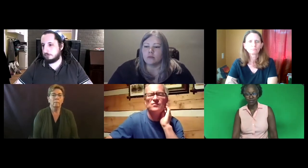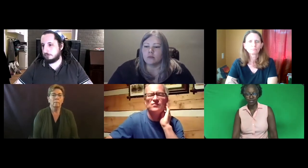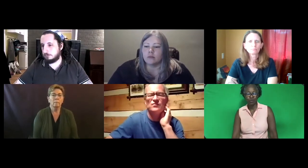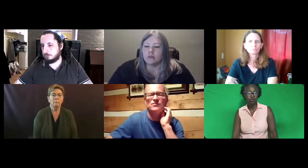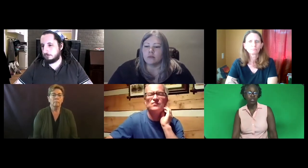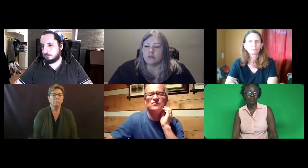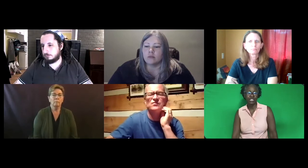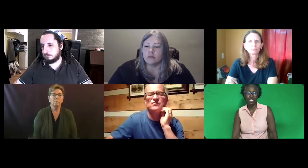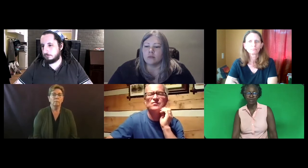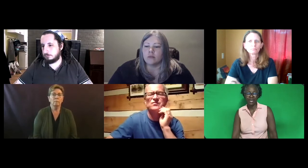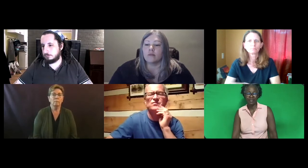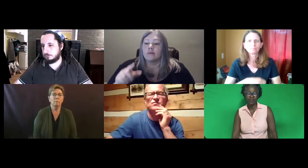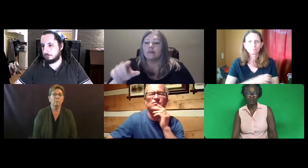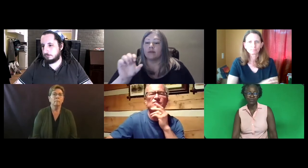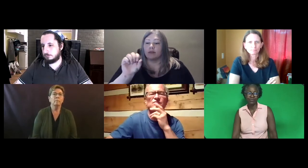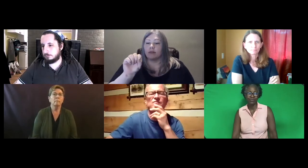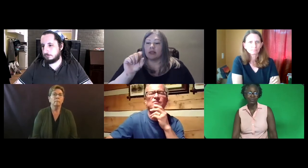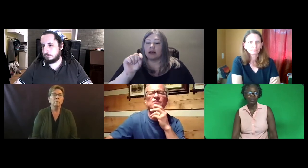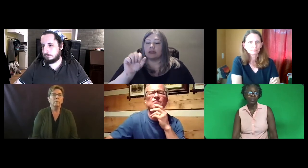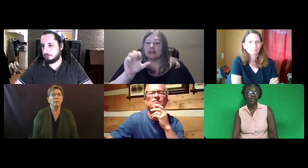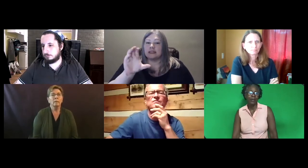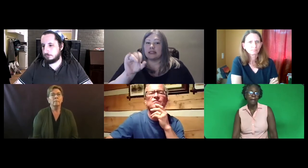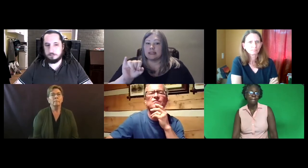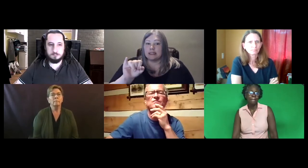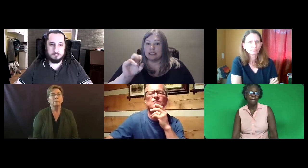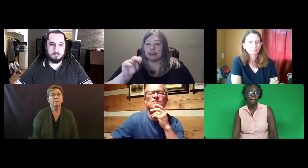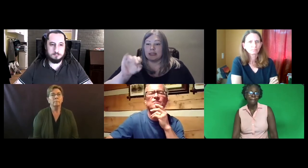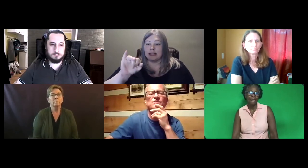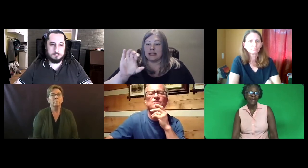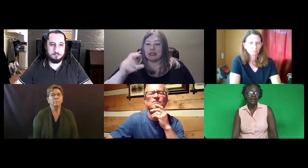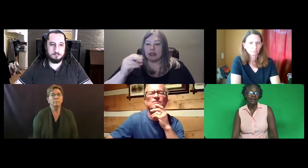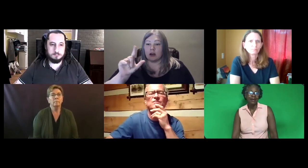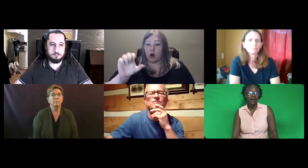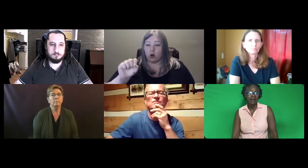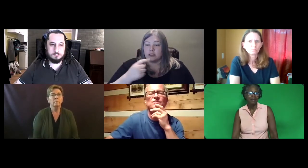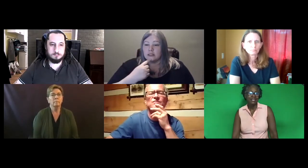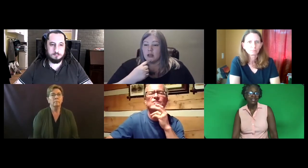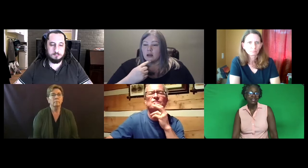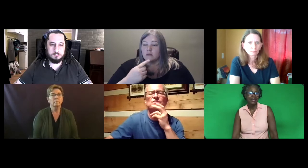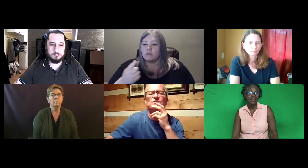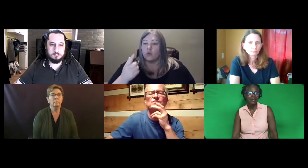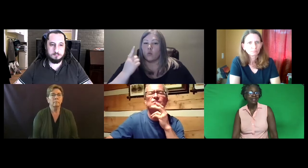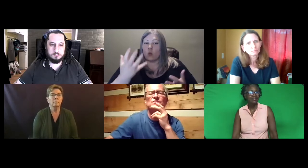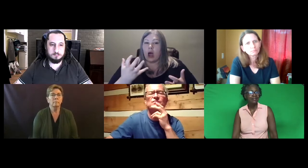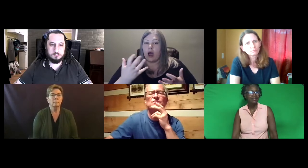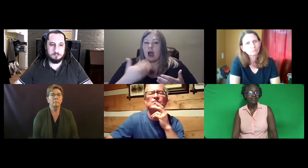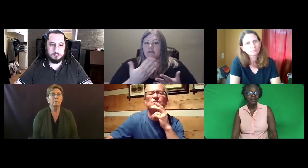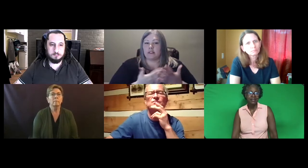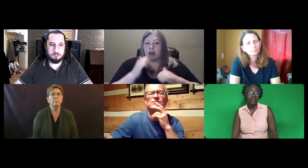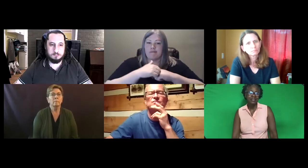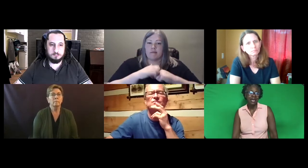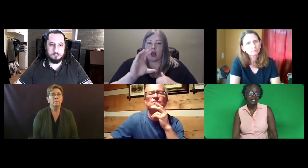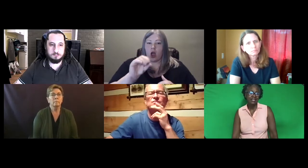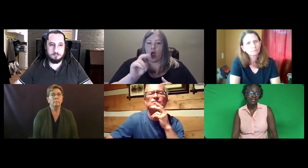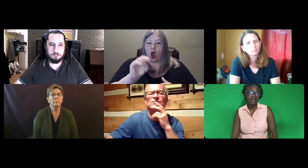So we'll move it over to Q&A.